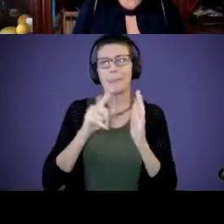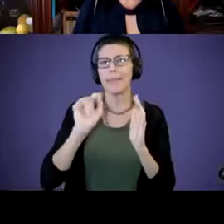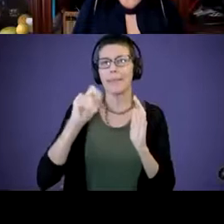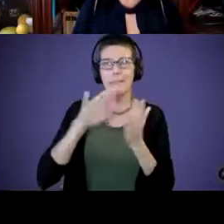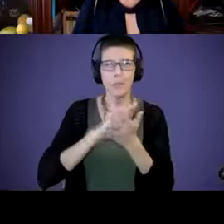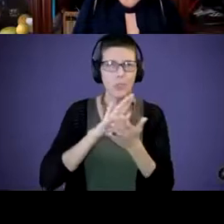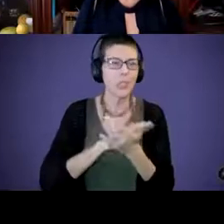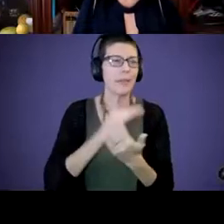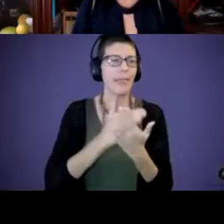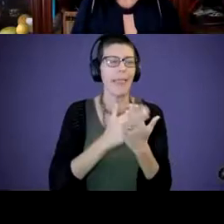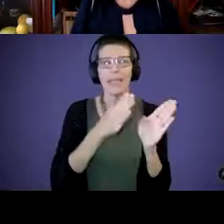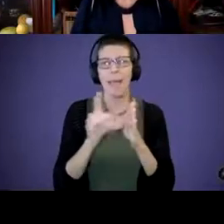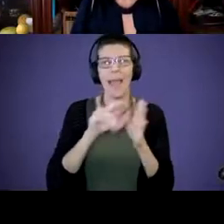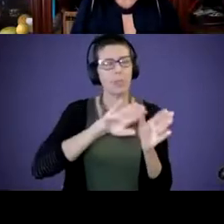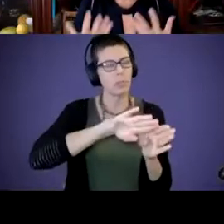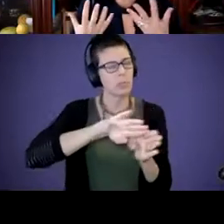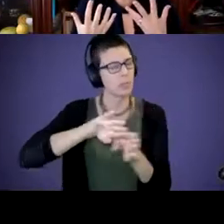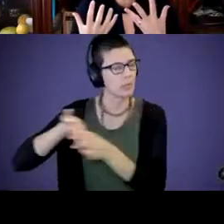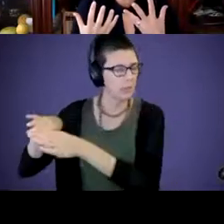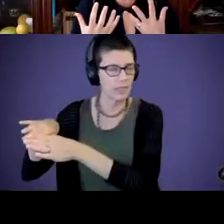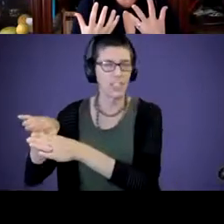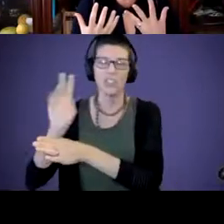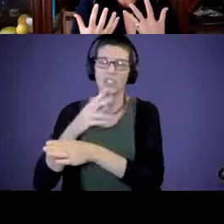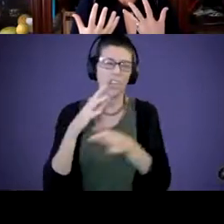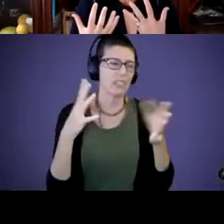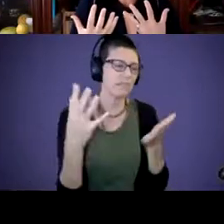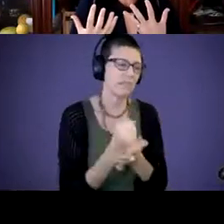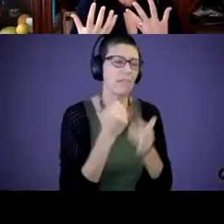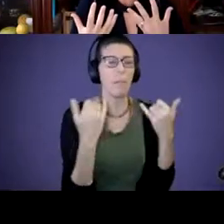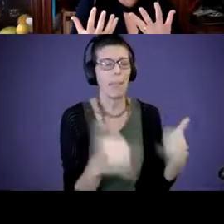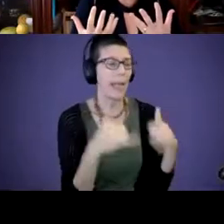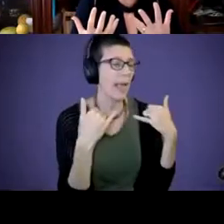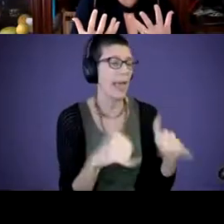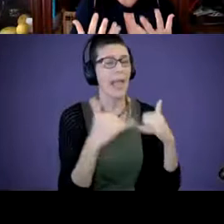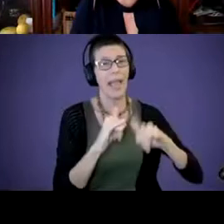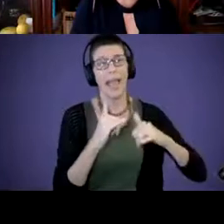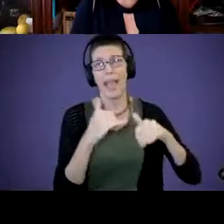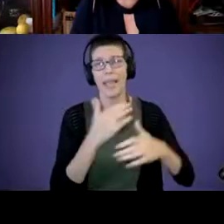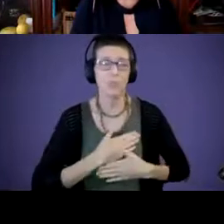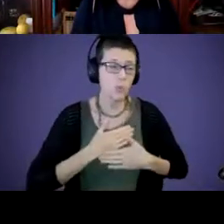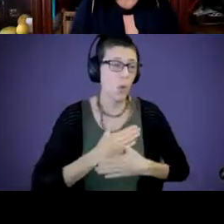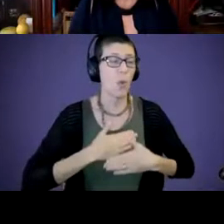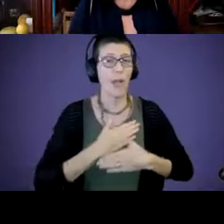play with your baby and enjoy and remind yourself of this little person you're holding in your arms